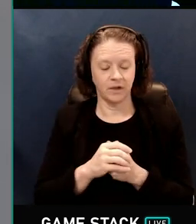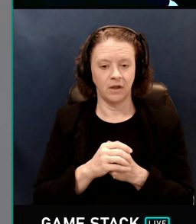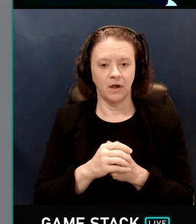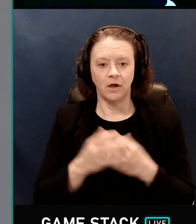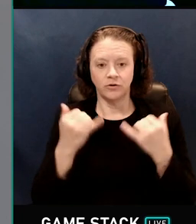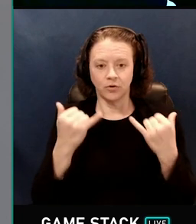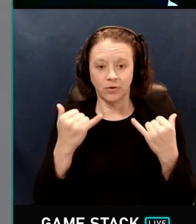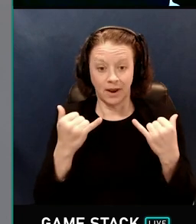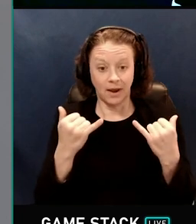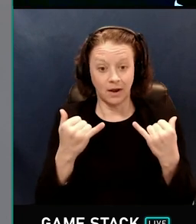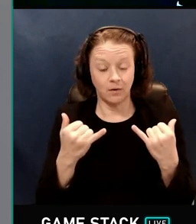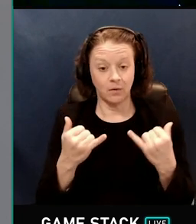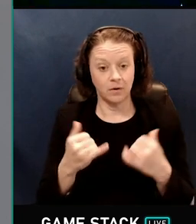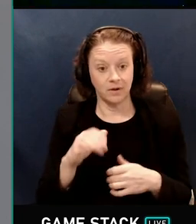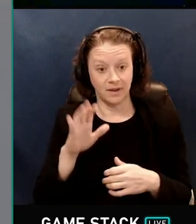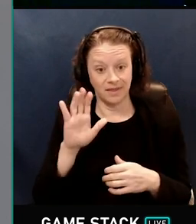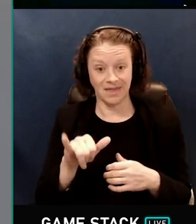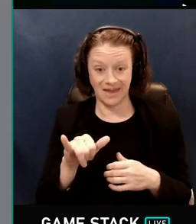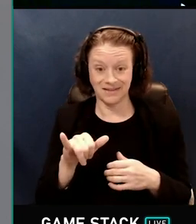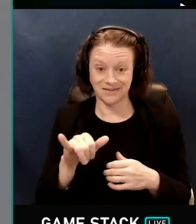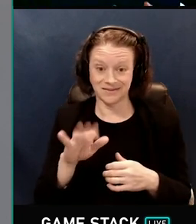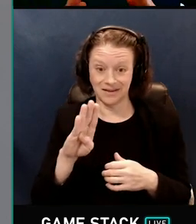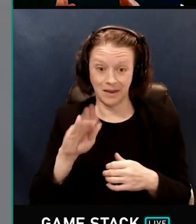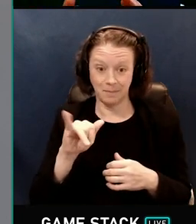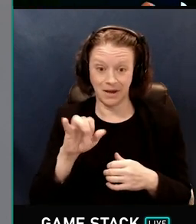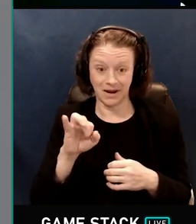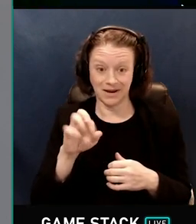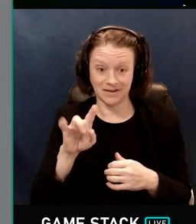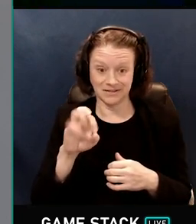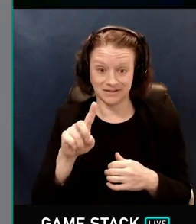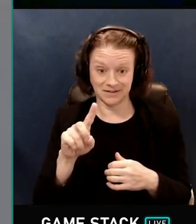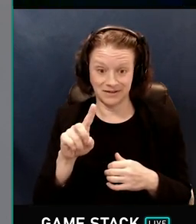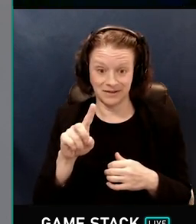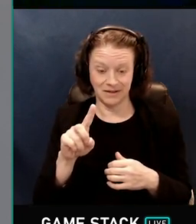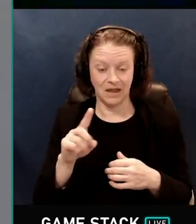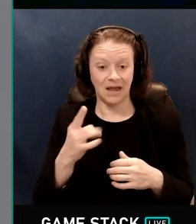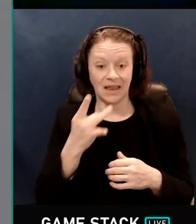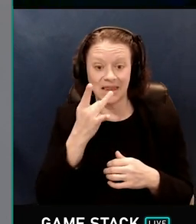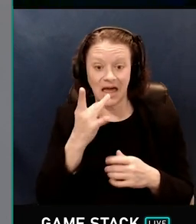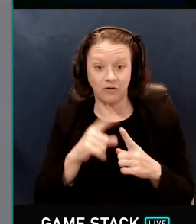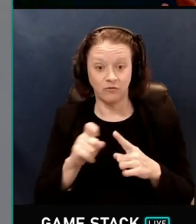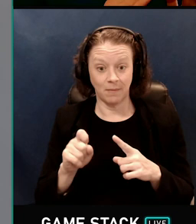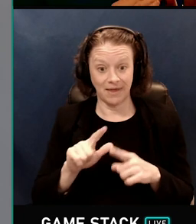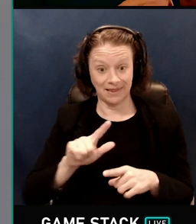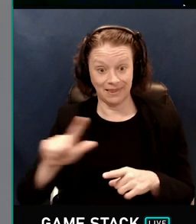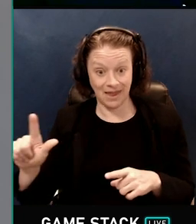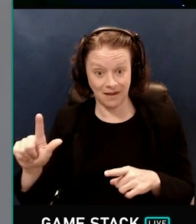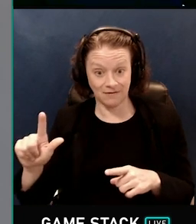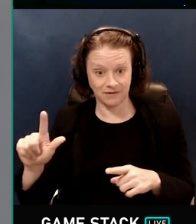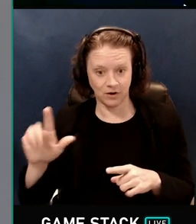So now this is biased. Light from the left will have twice as much influence